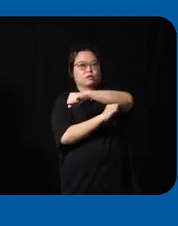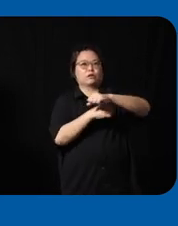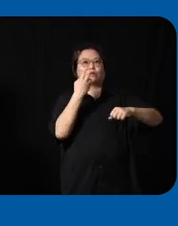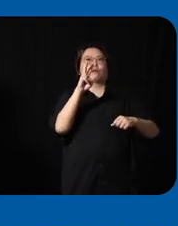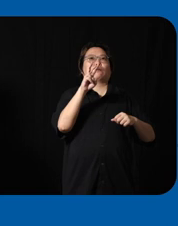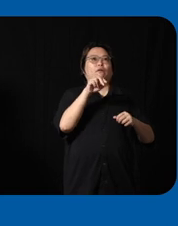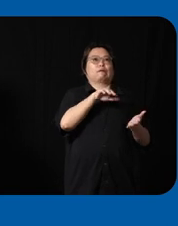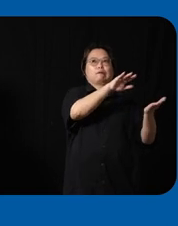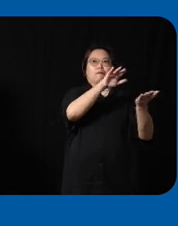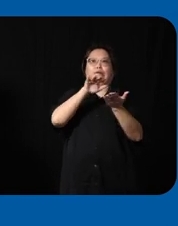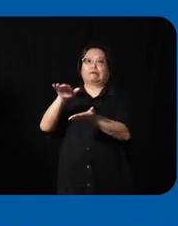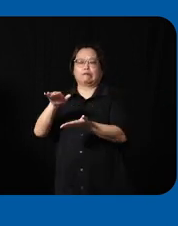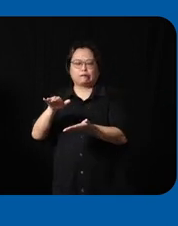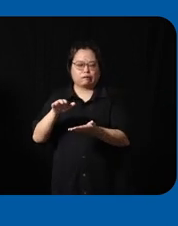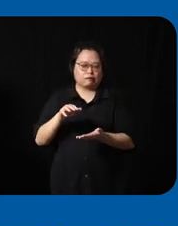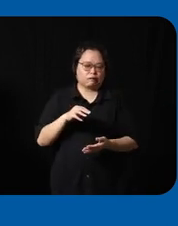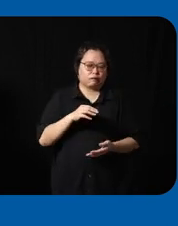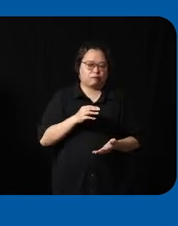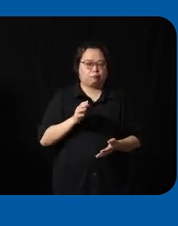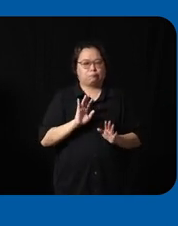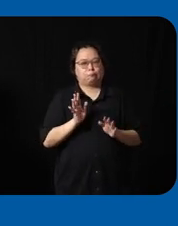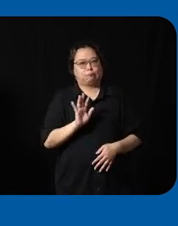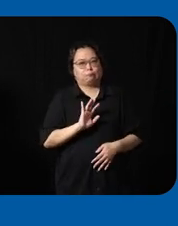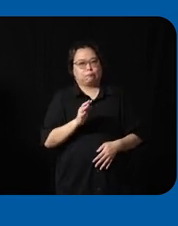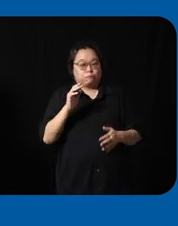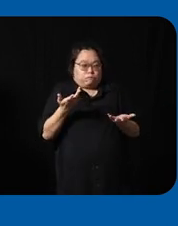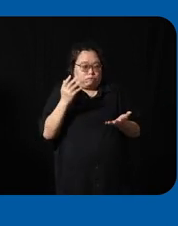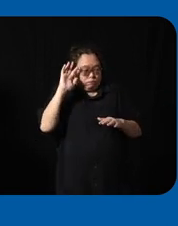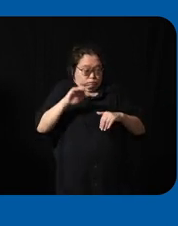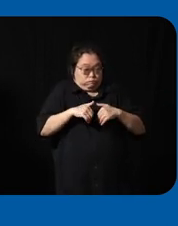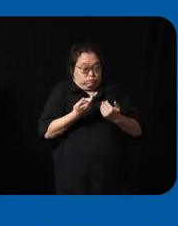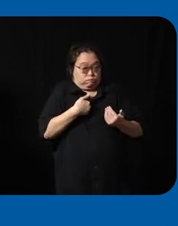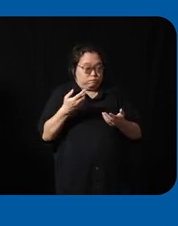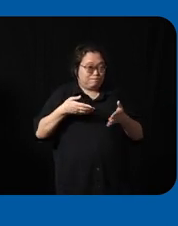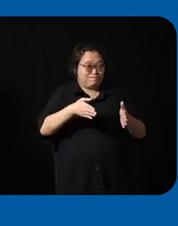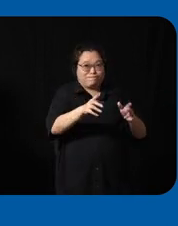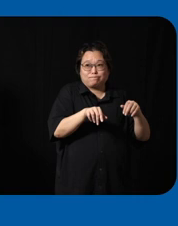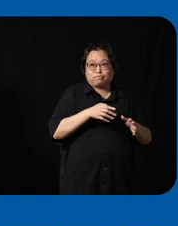is not accessible okay so how do I now find the way across the only way for me to do that is to